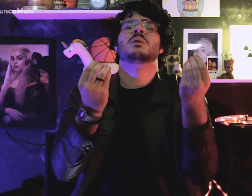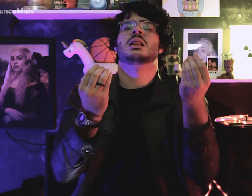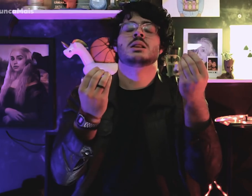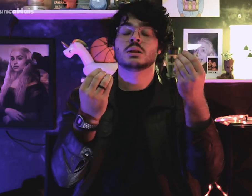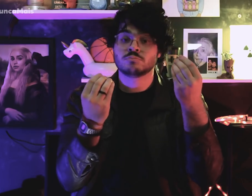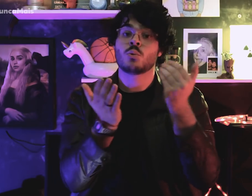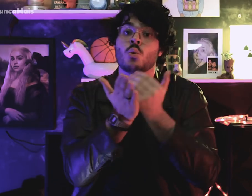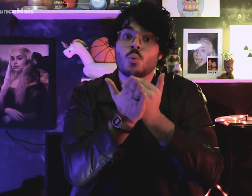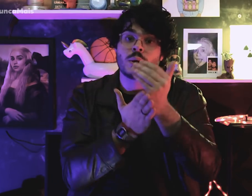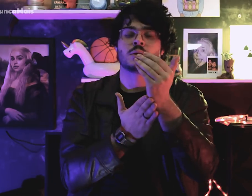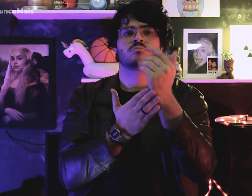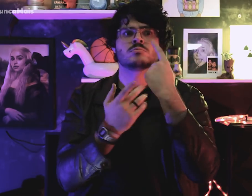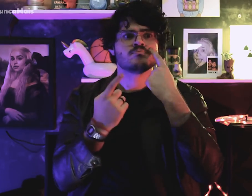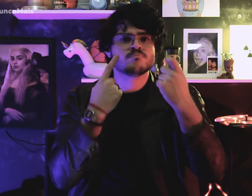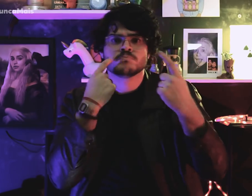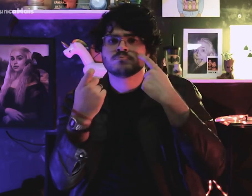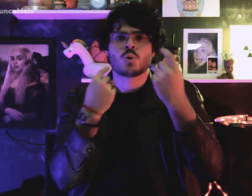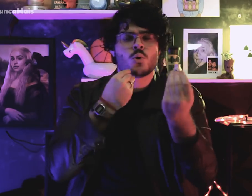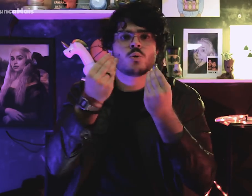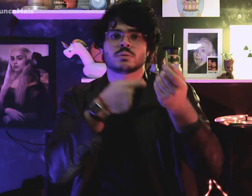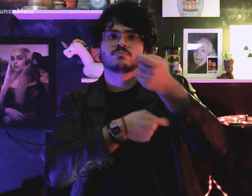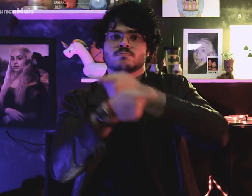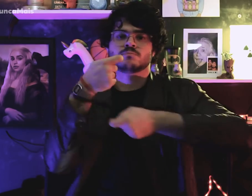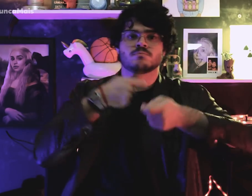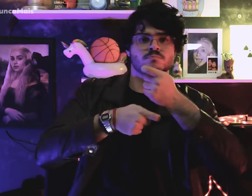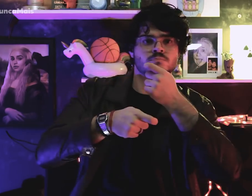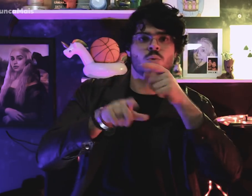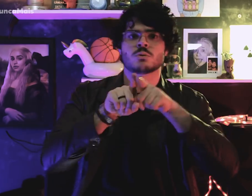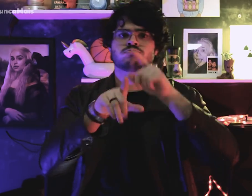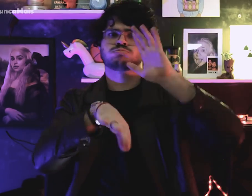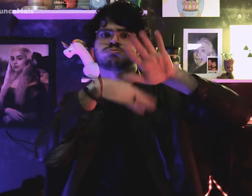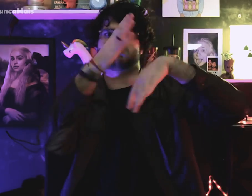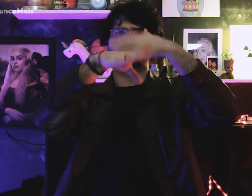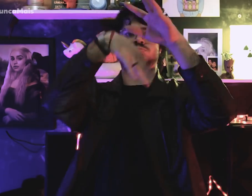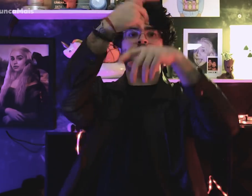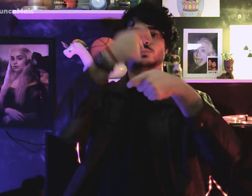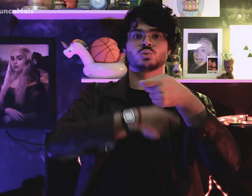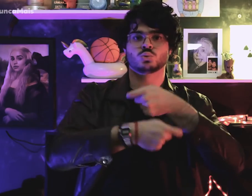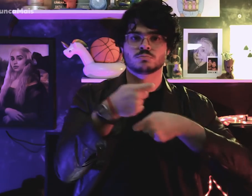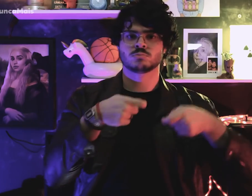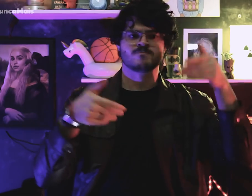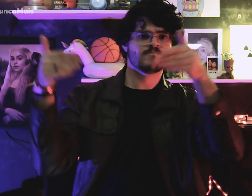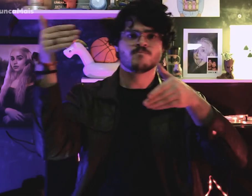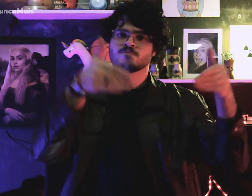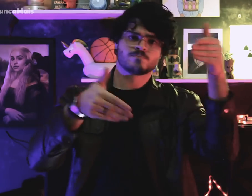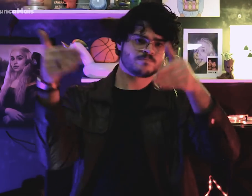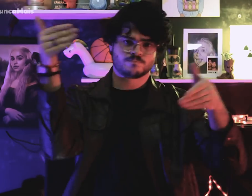people serving the interests economic development,